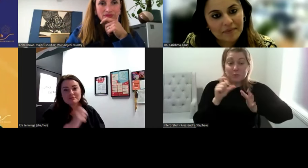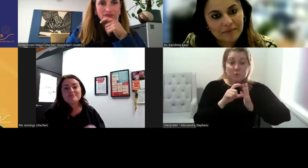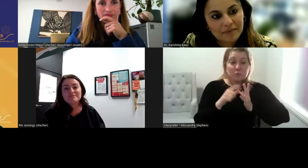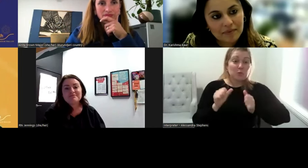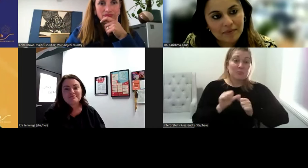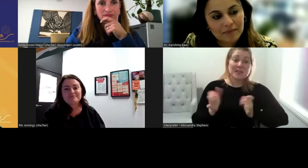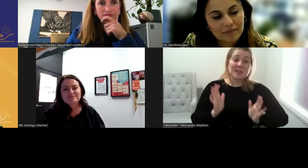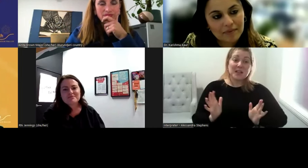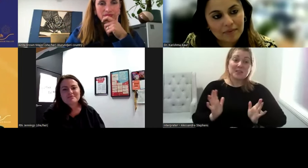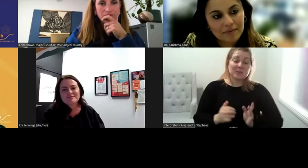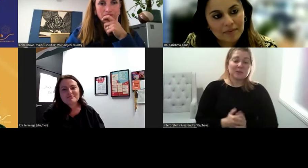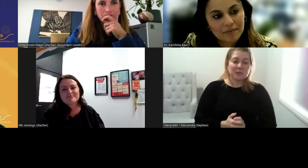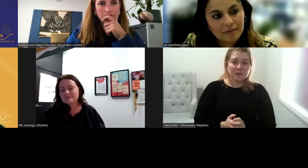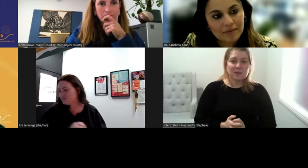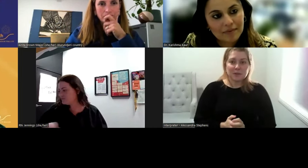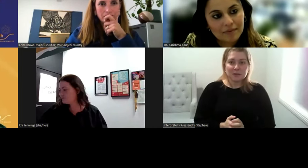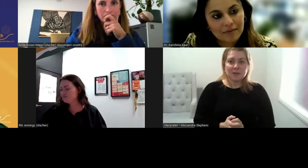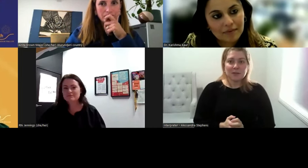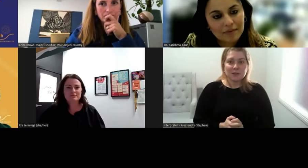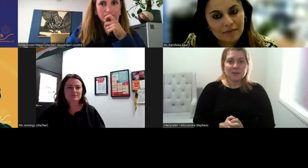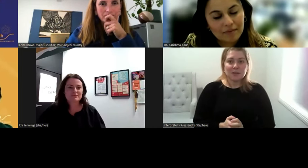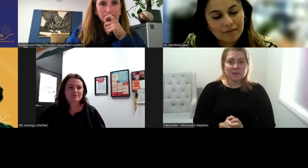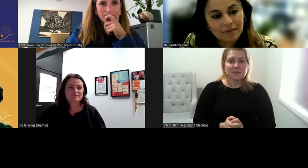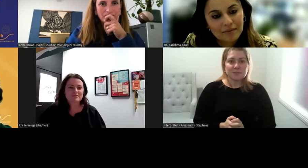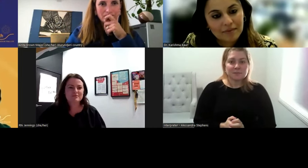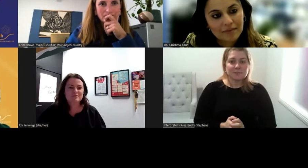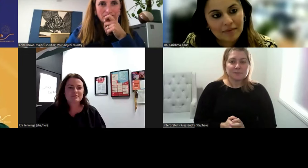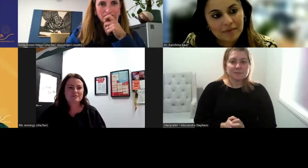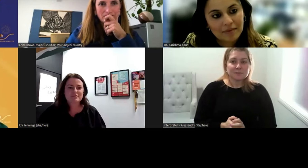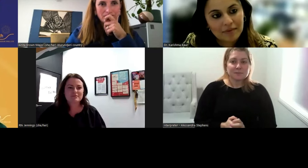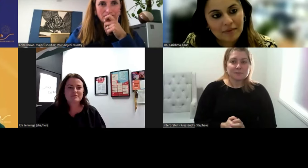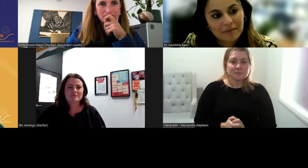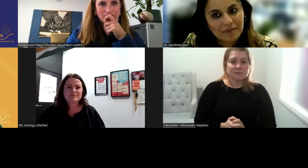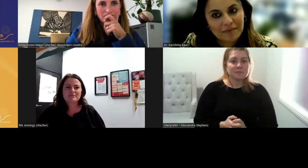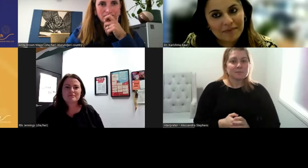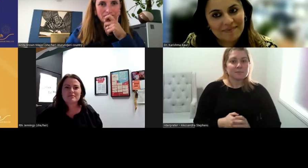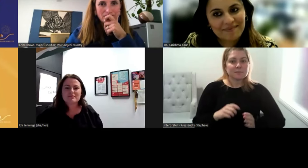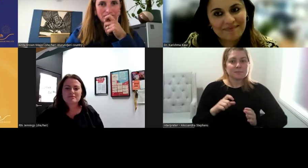and not being scared to do that. Yeah. Karishma, would you like to go next?